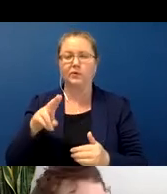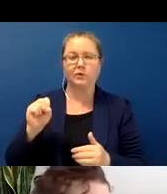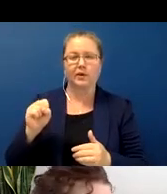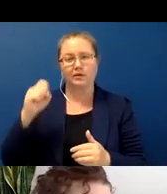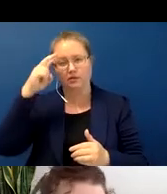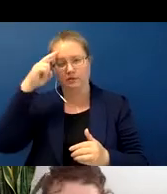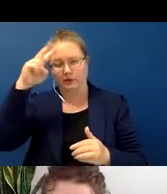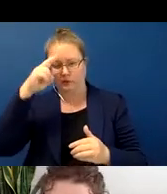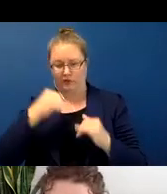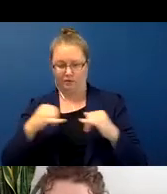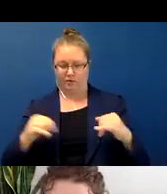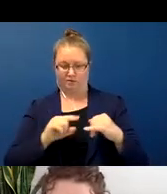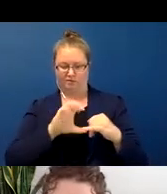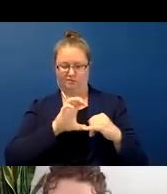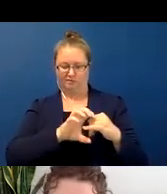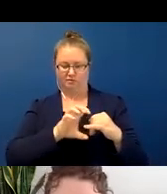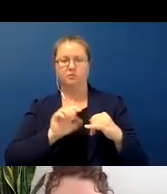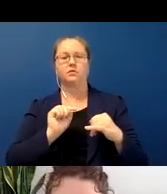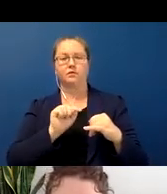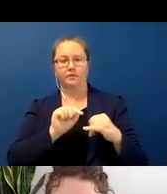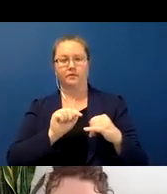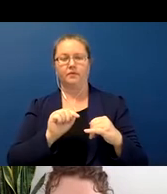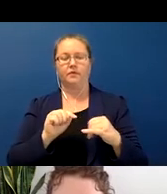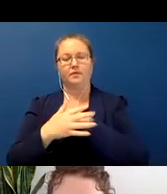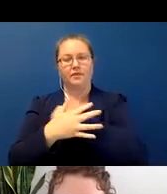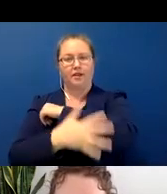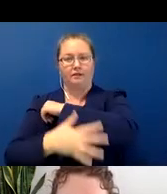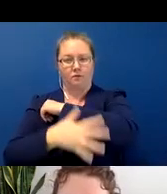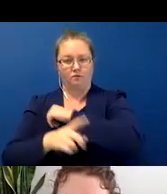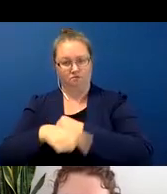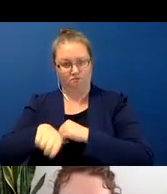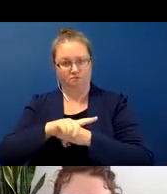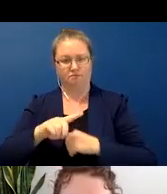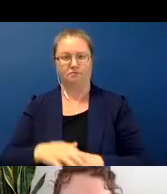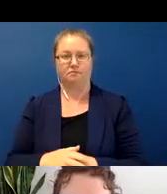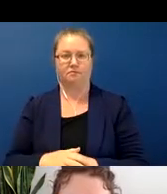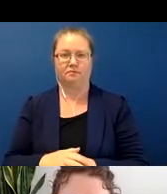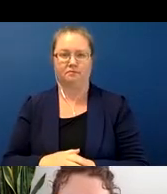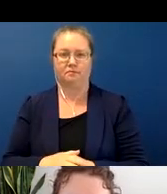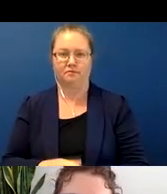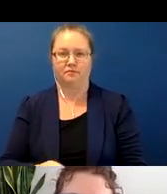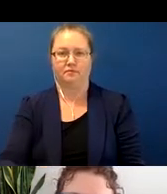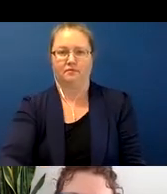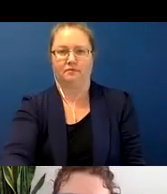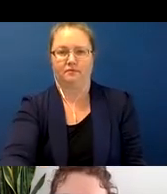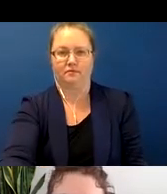you'll see a cluster there. That's where basically where Navajo is spoken.